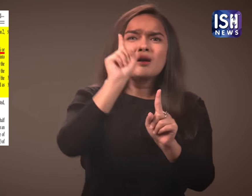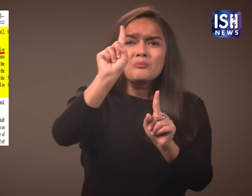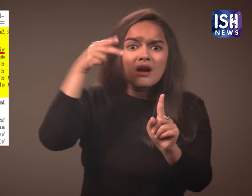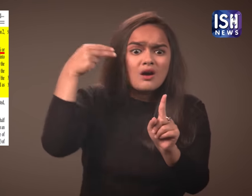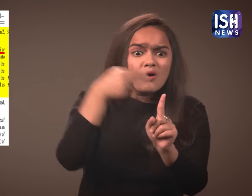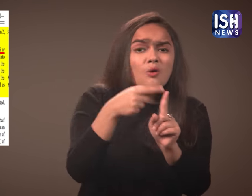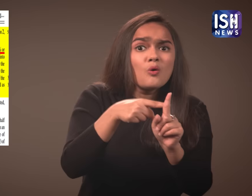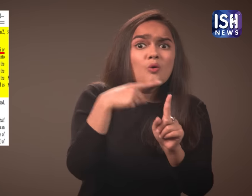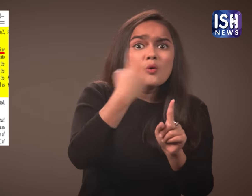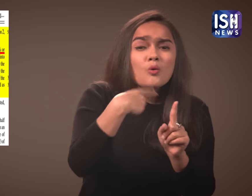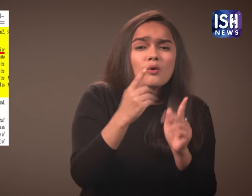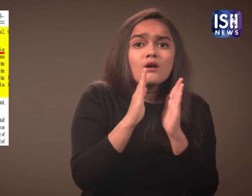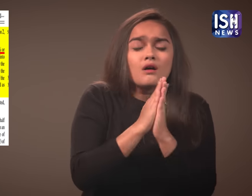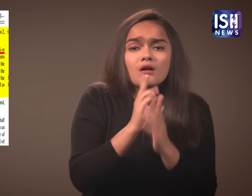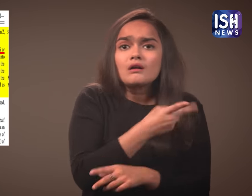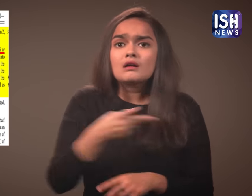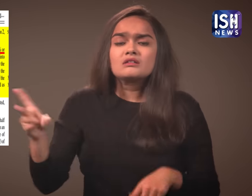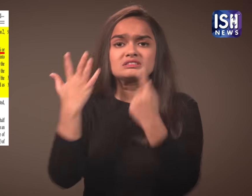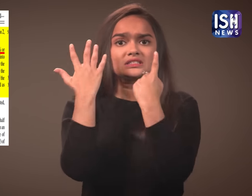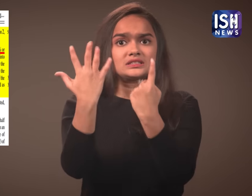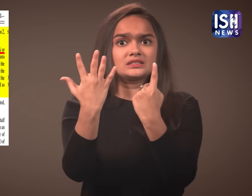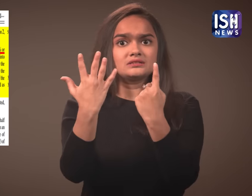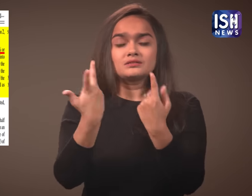Citizenship will be given to people of 6 religions.